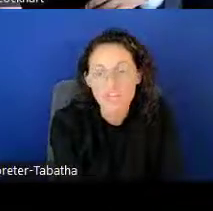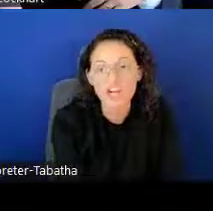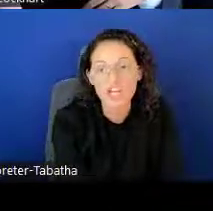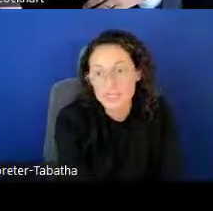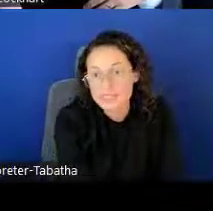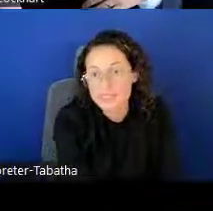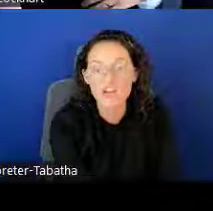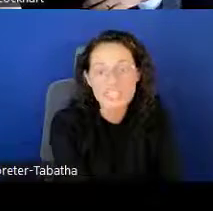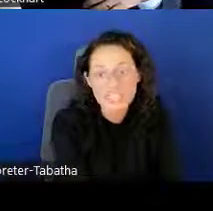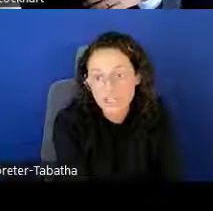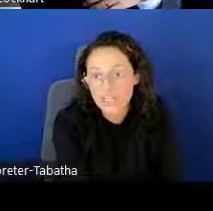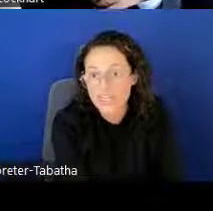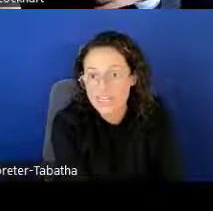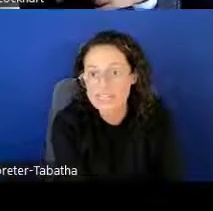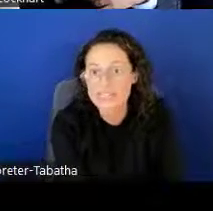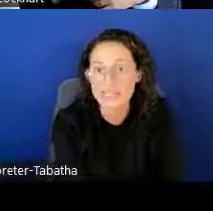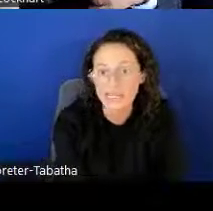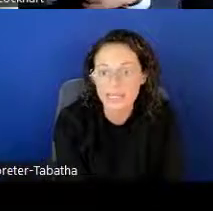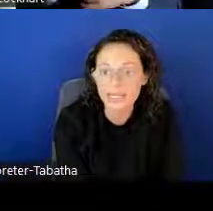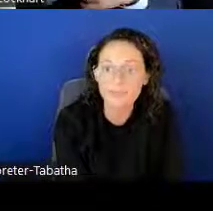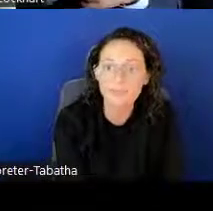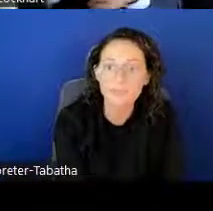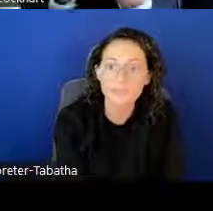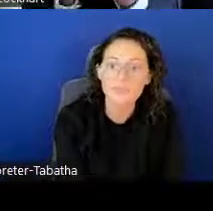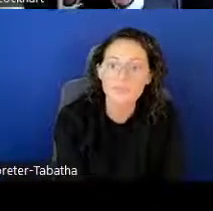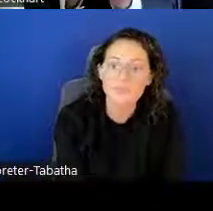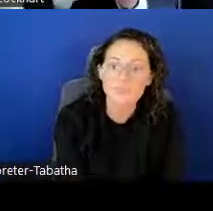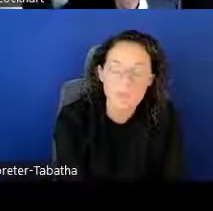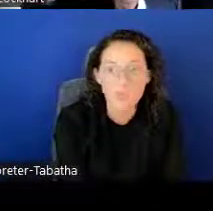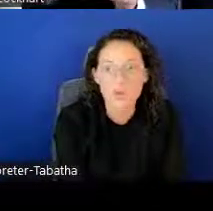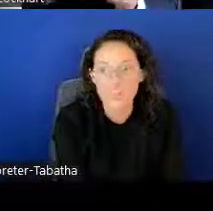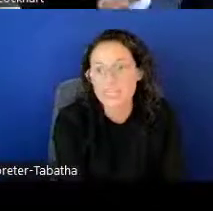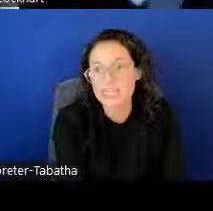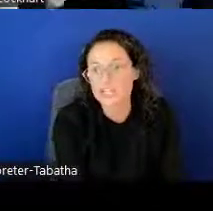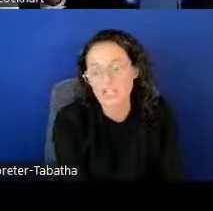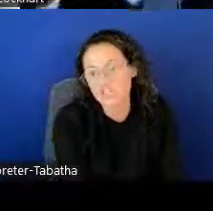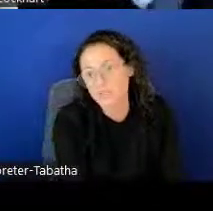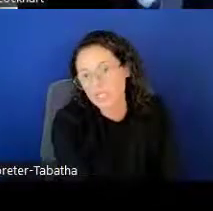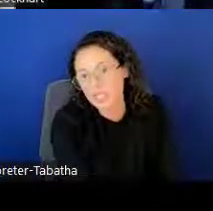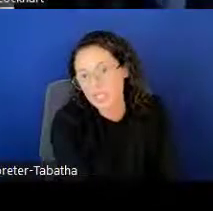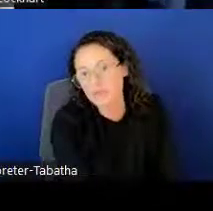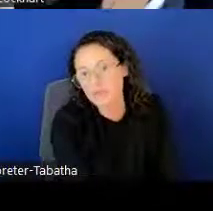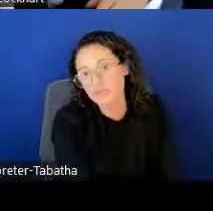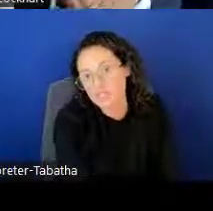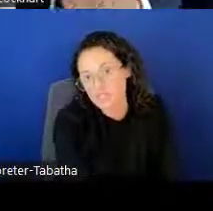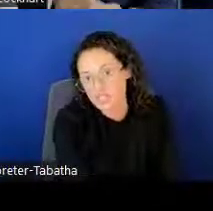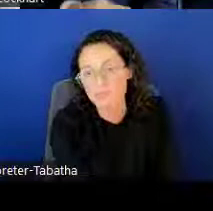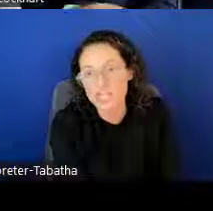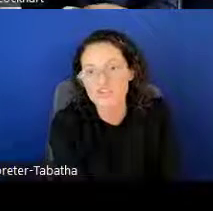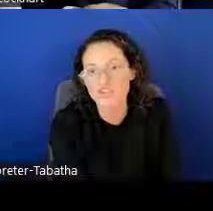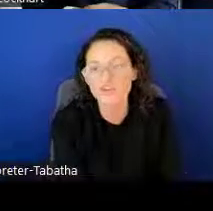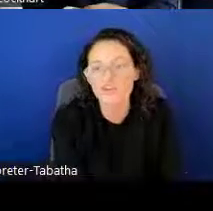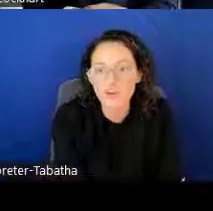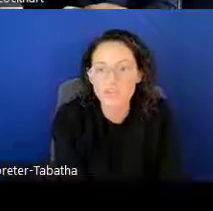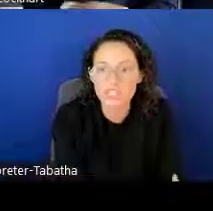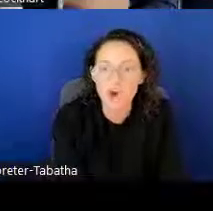There is criteria that is decided within each eligibility of research to make sure that you're focusing